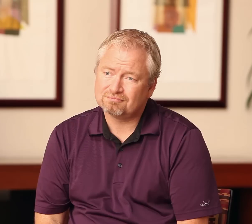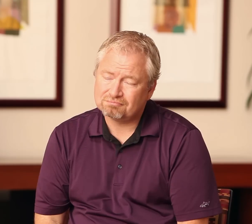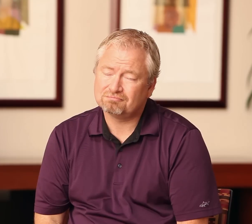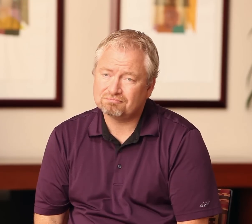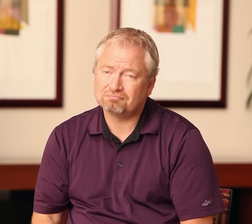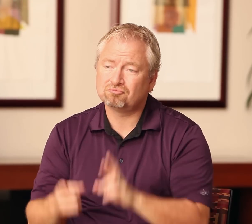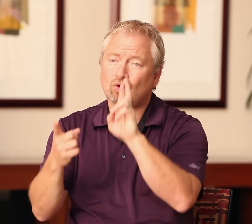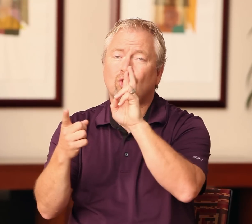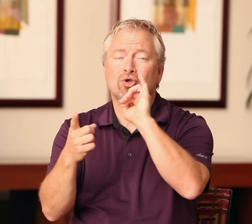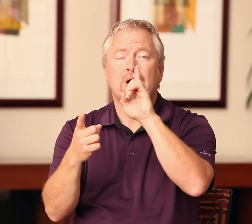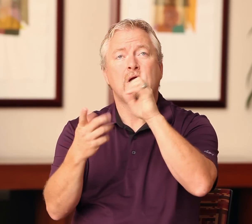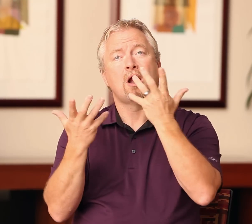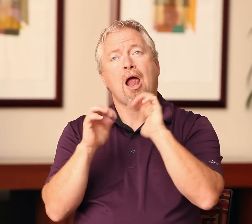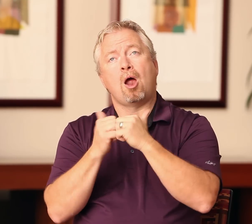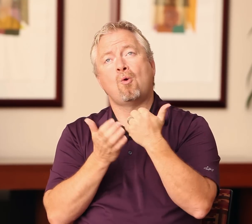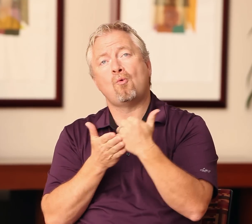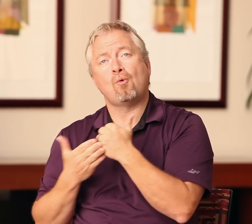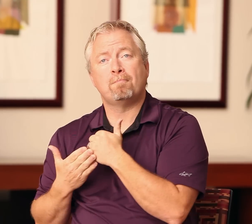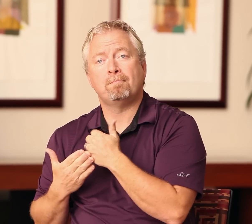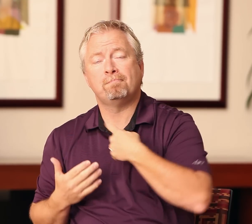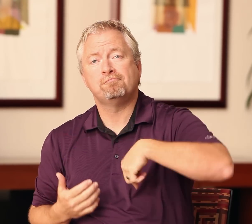They need to pull deaf interpreters into team situations where they can work together. So, how can RID help? That's a good question. I have a few suggestions.